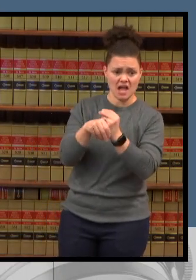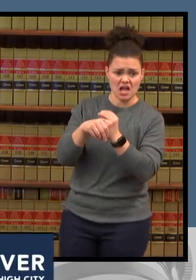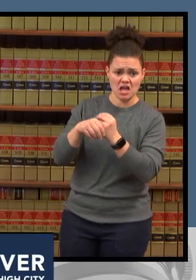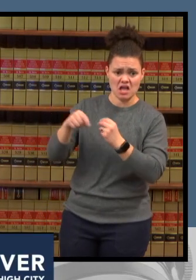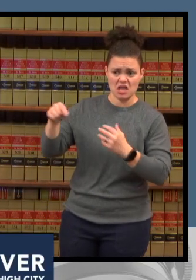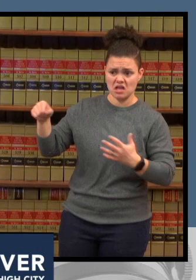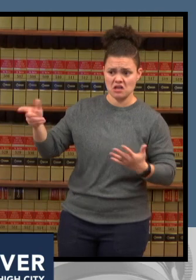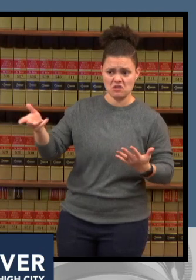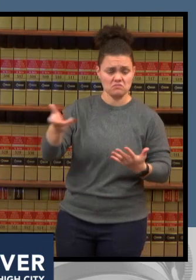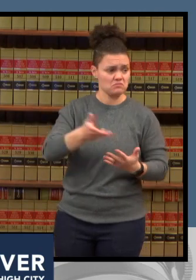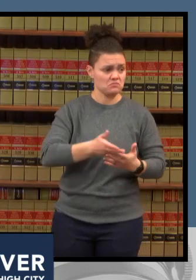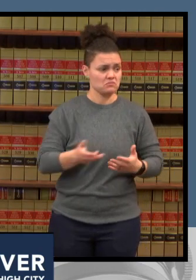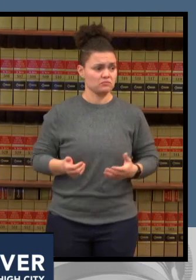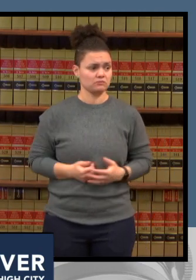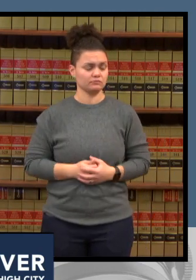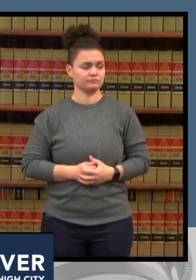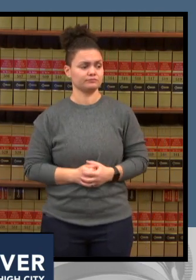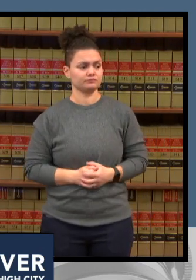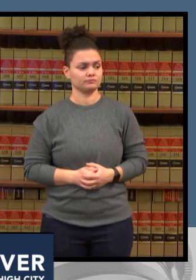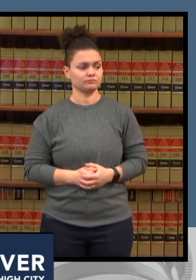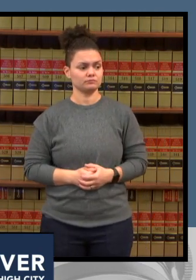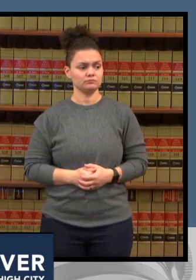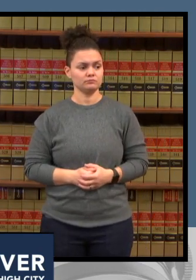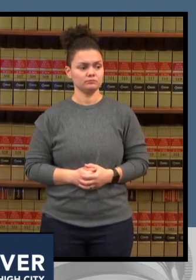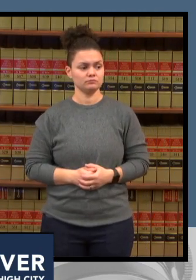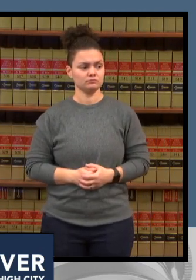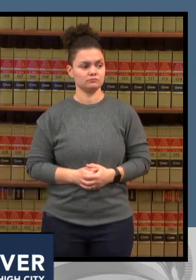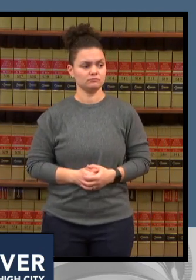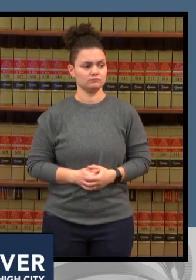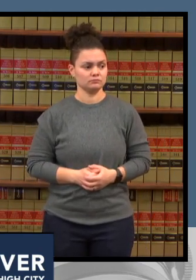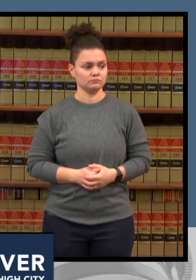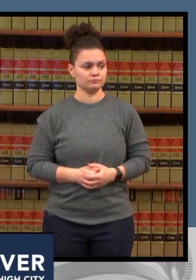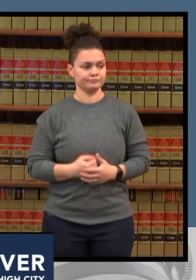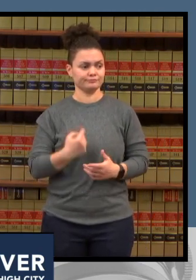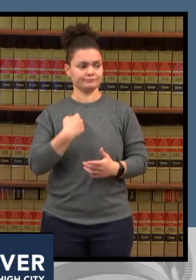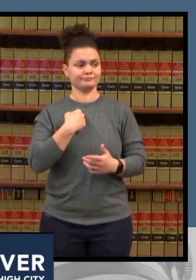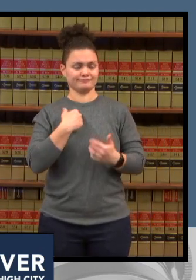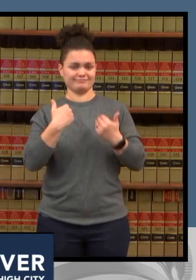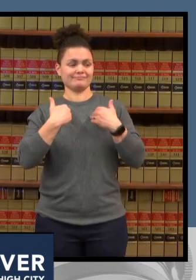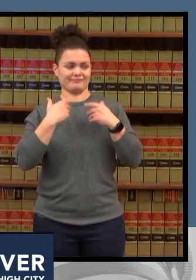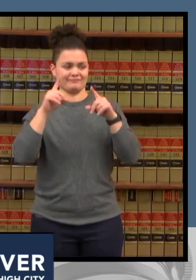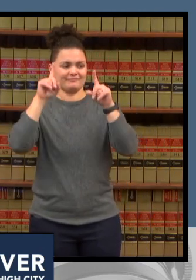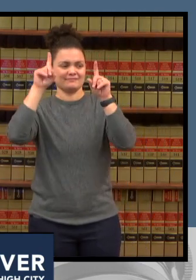testing site right outside my window so i can look at the line every day but throughout uc health we